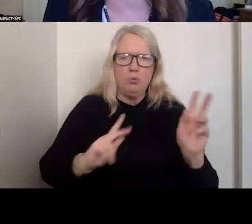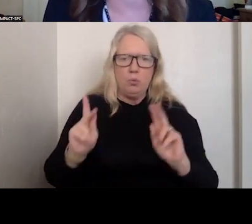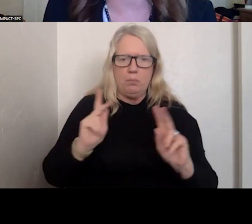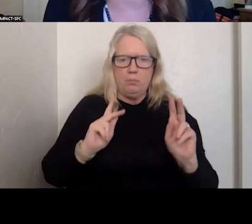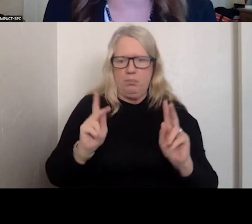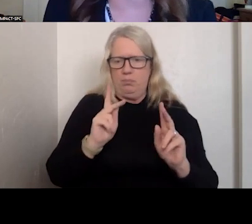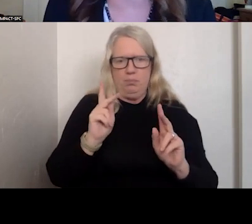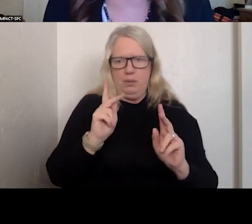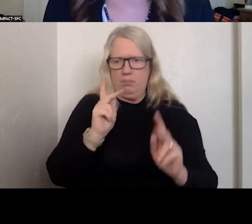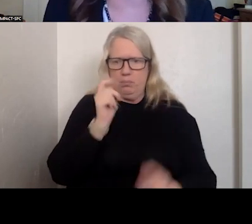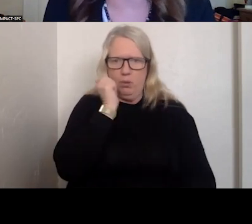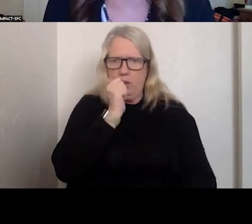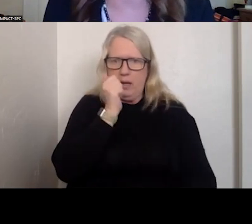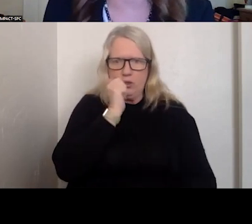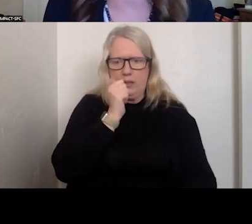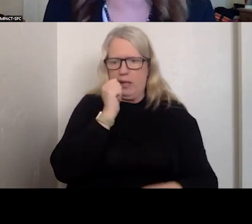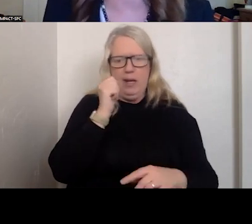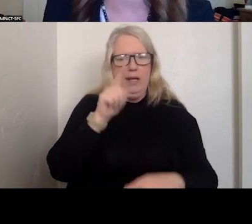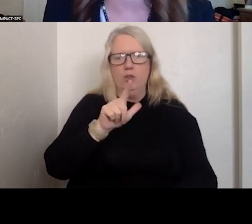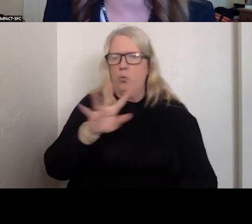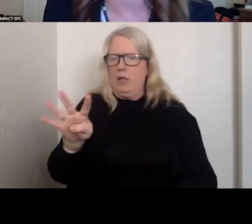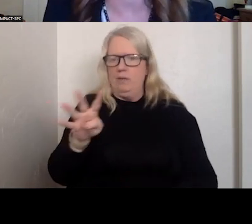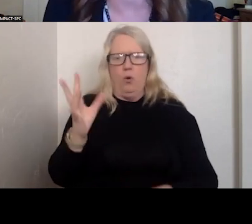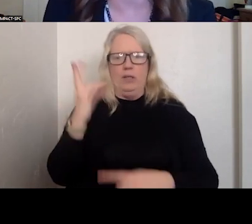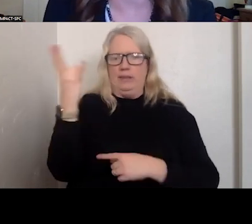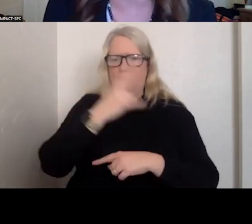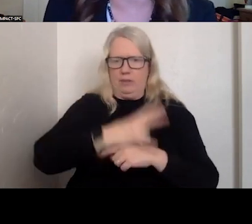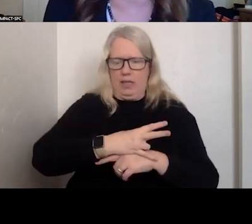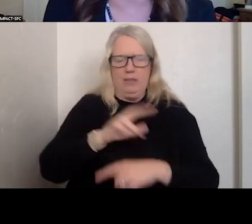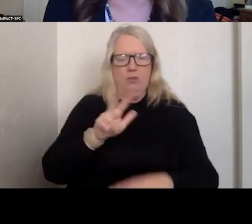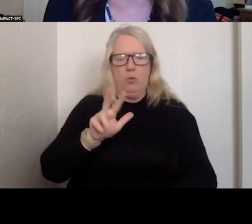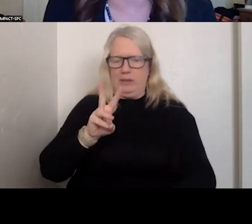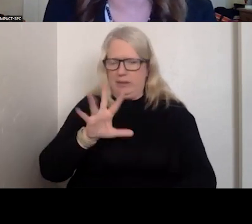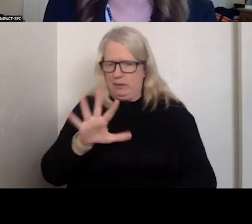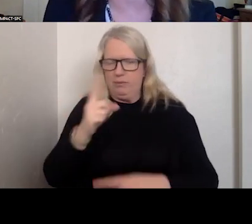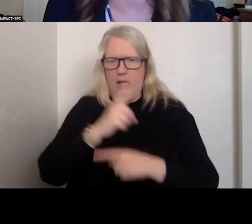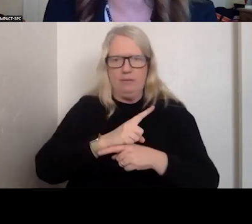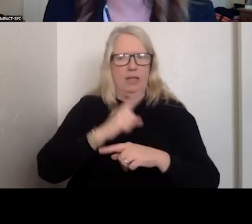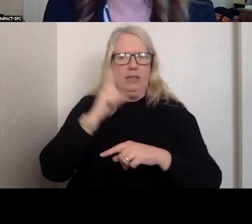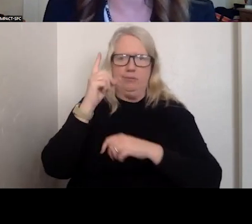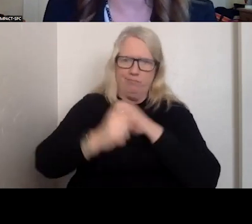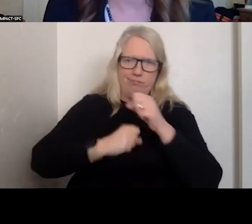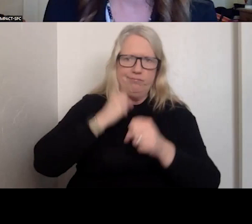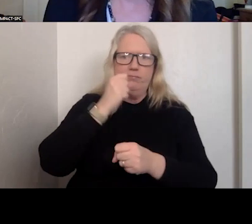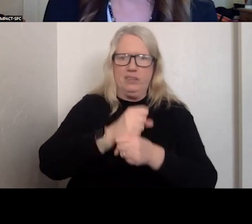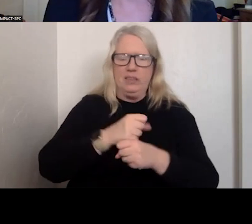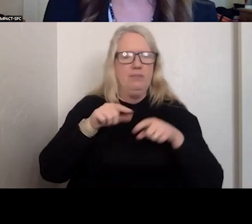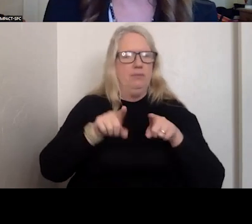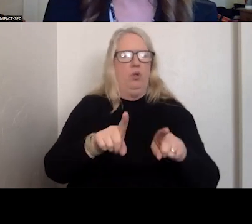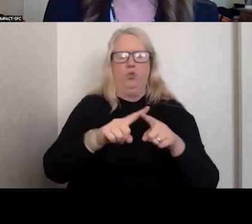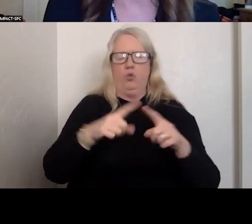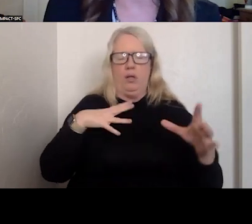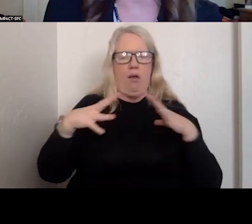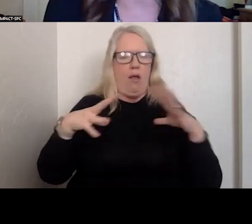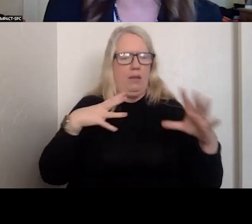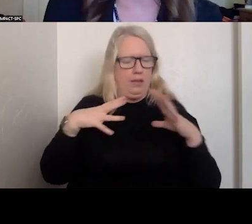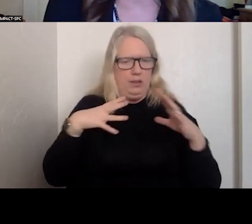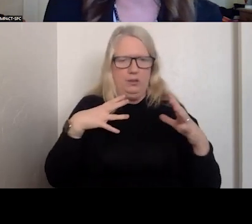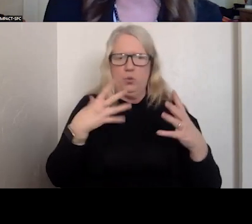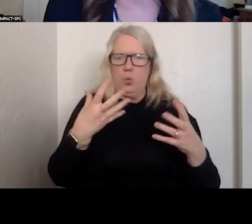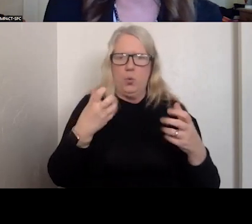OF EVERY DAY. EVEN HOLIDAYS. WE WANT THOSE TO BE STAFFED WITH